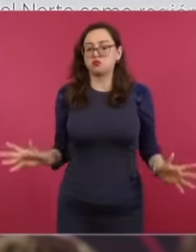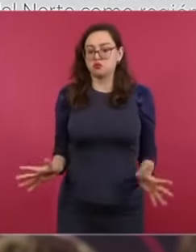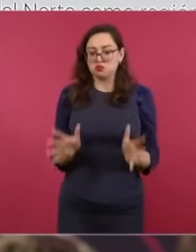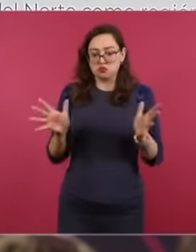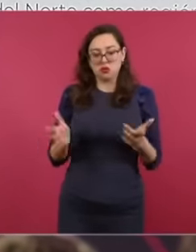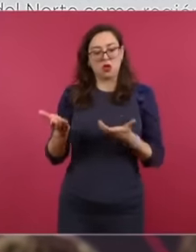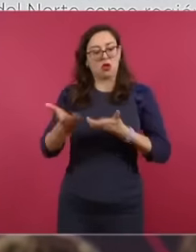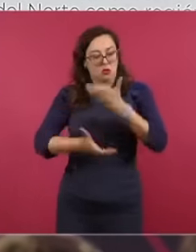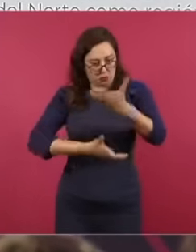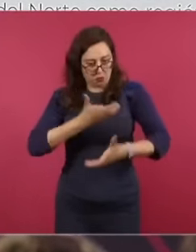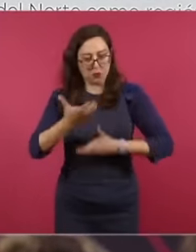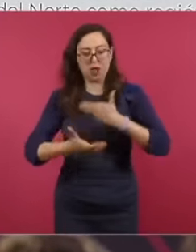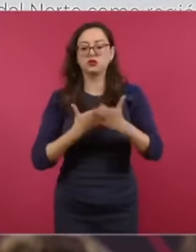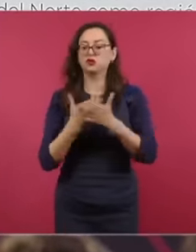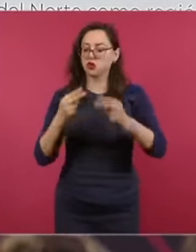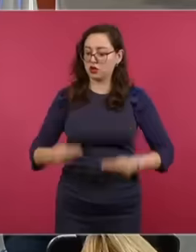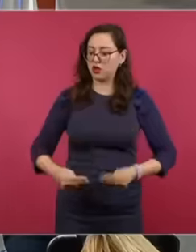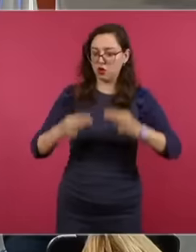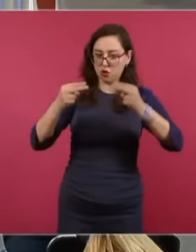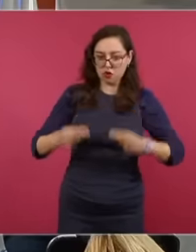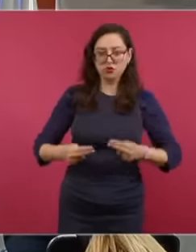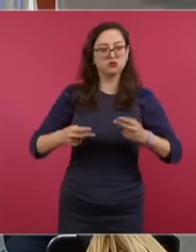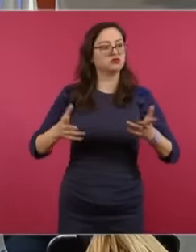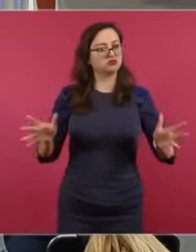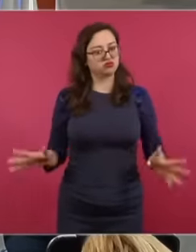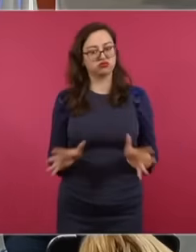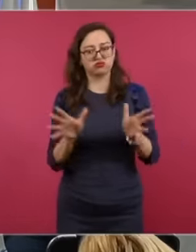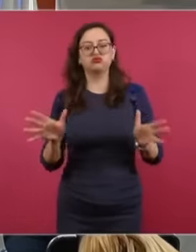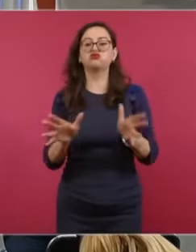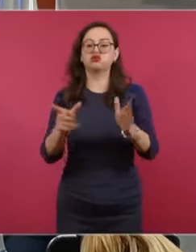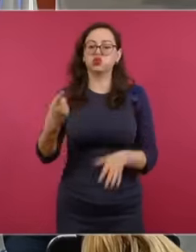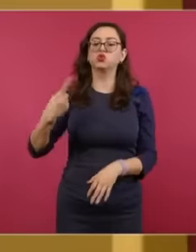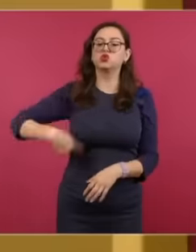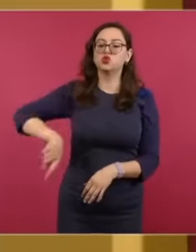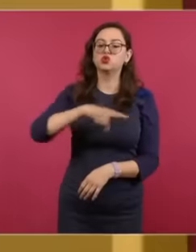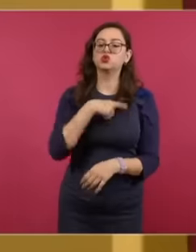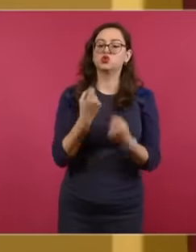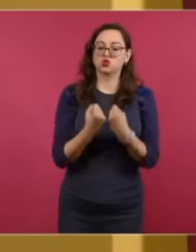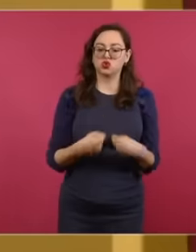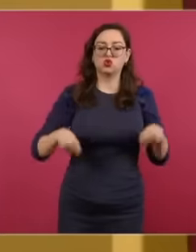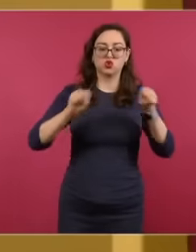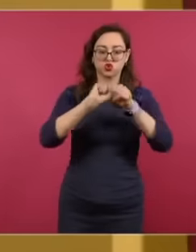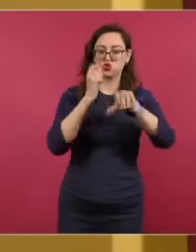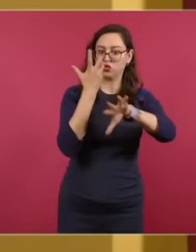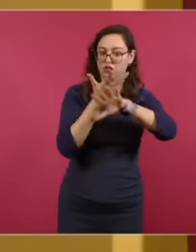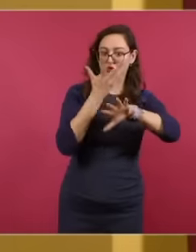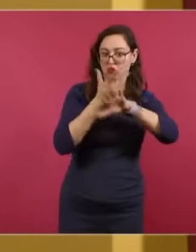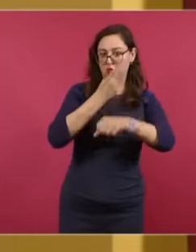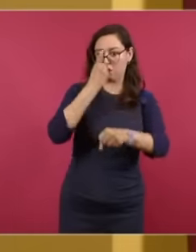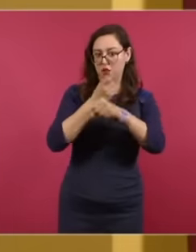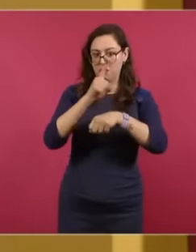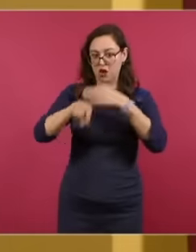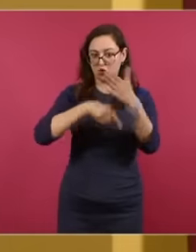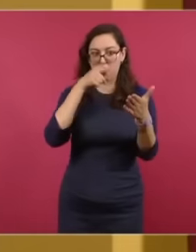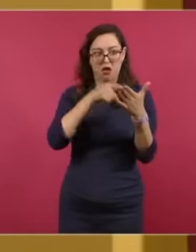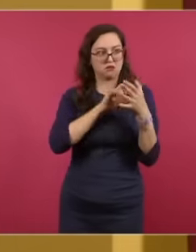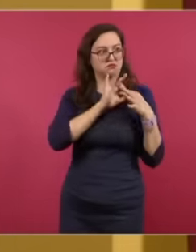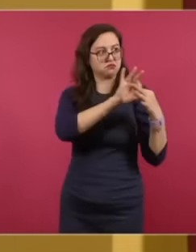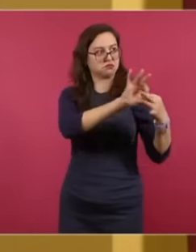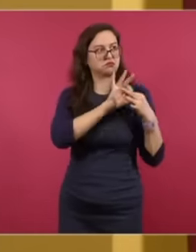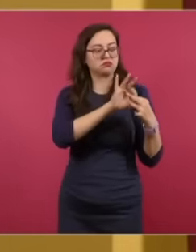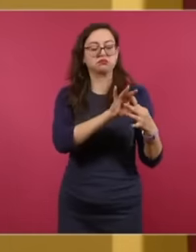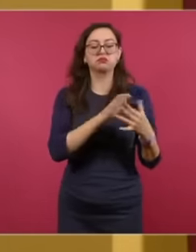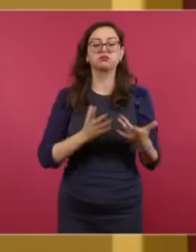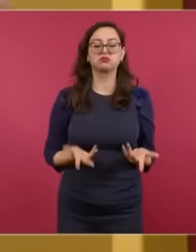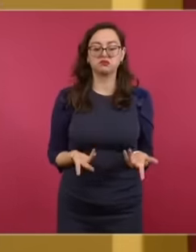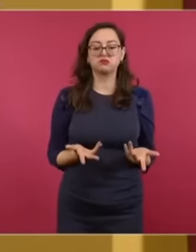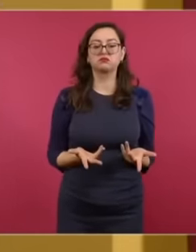favorable conditions. We are the main trading partners in the world. Mexico and the